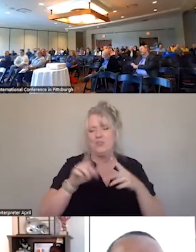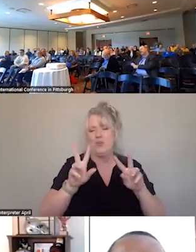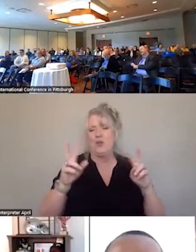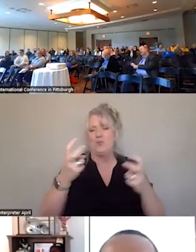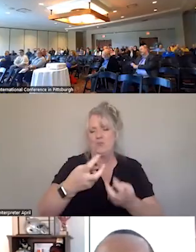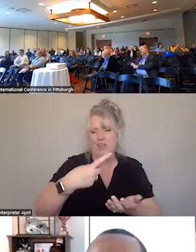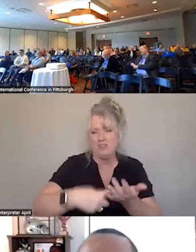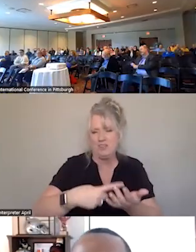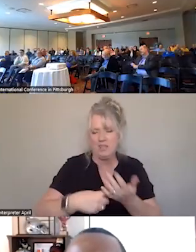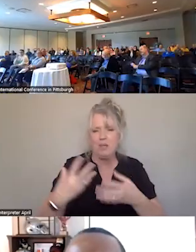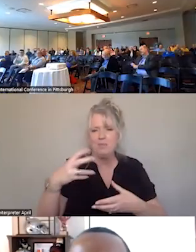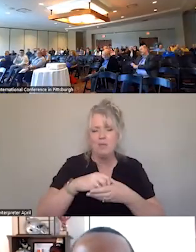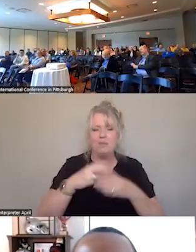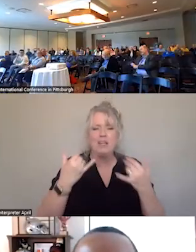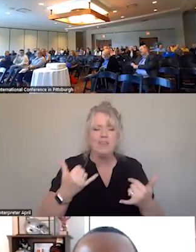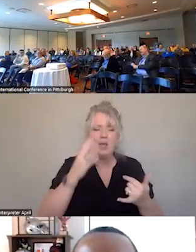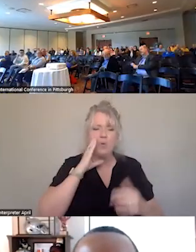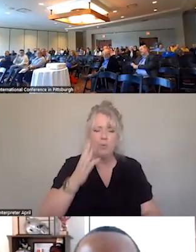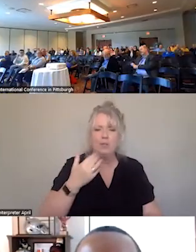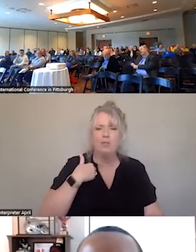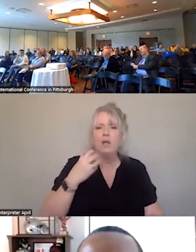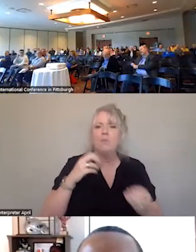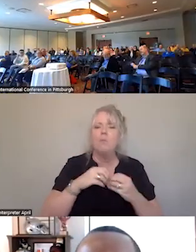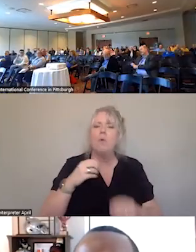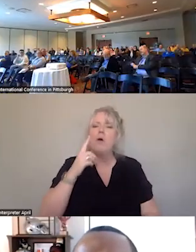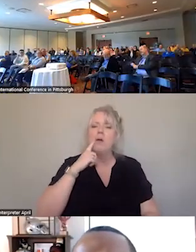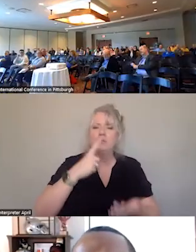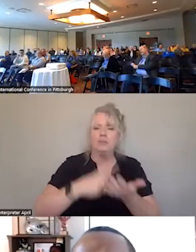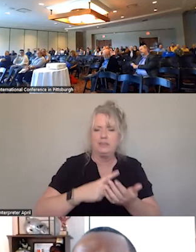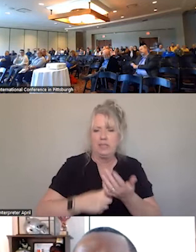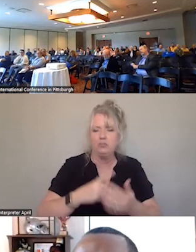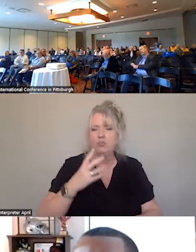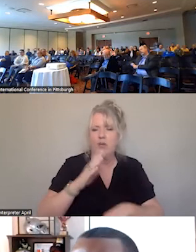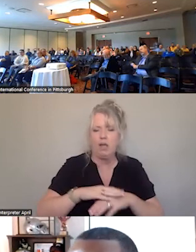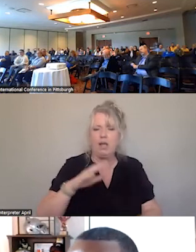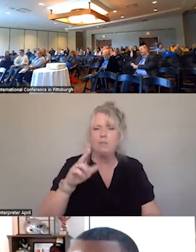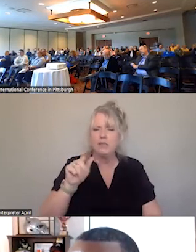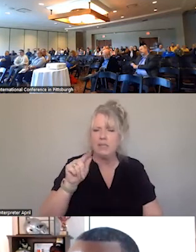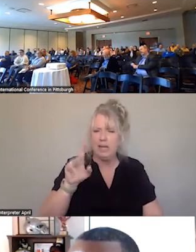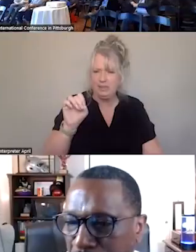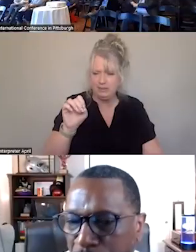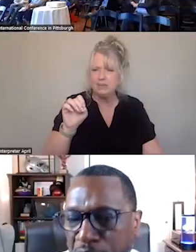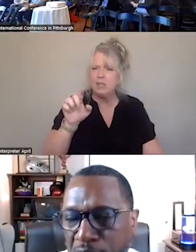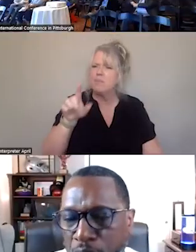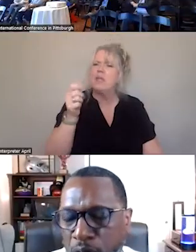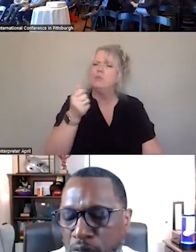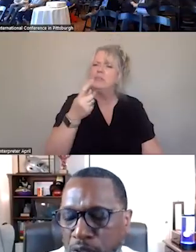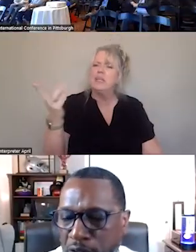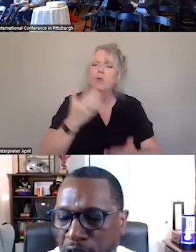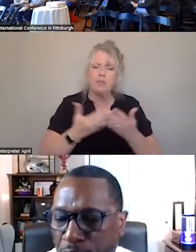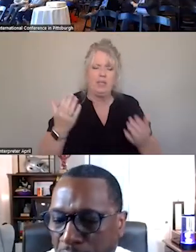AND WE ARE GOING TO PIVOT A LITTLE MORE TO HAVE LITTLE DISCUSSION ON THIS. KATE, YOU KNOW, THERE WERE SEVERAL THINGS. WE WILL TOUCH A LITTLE ON THIS.